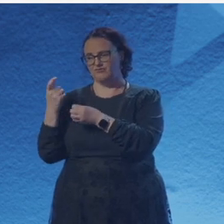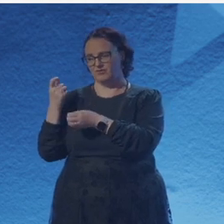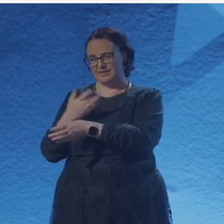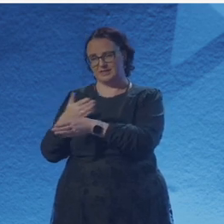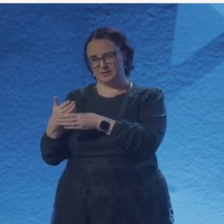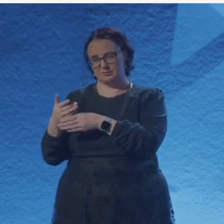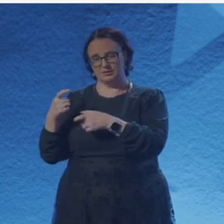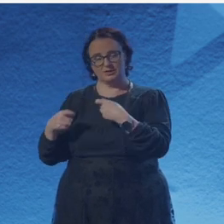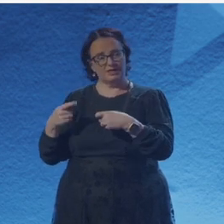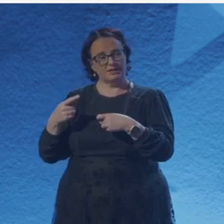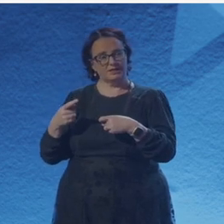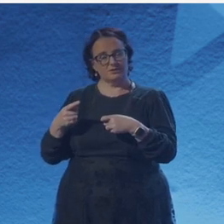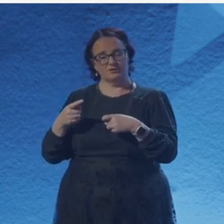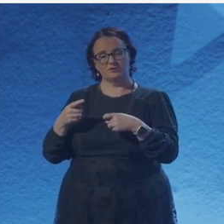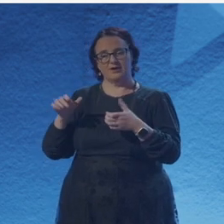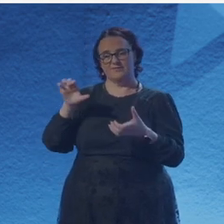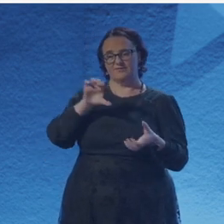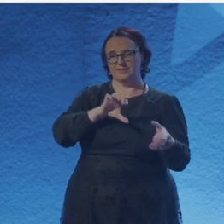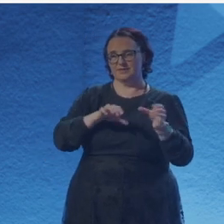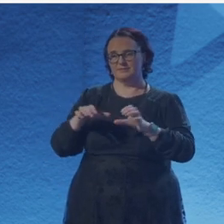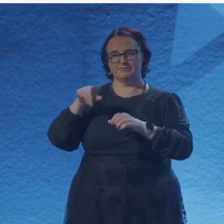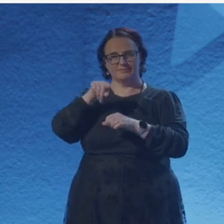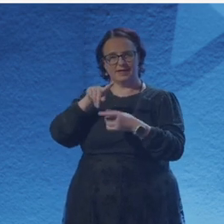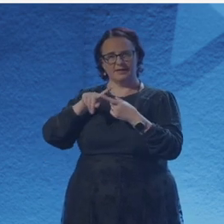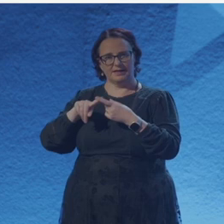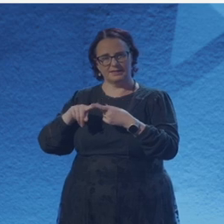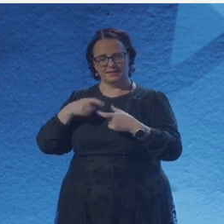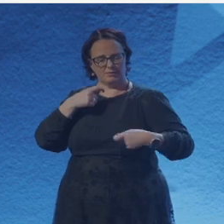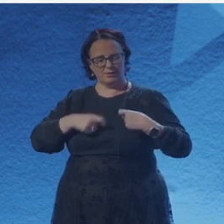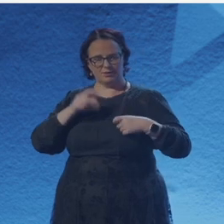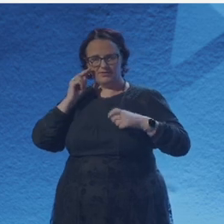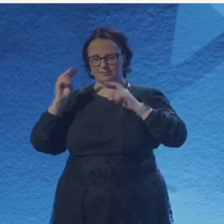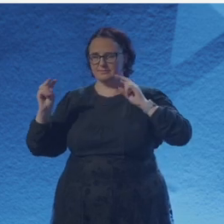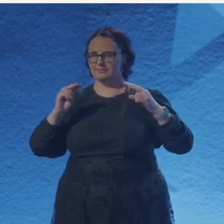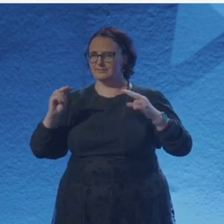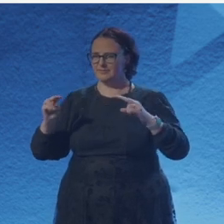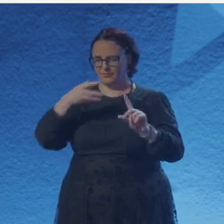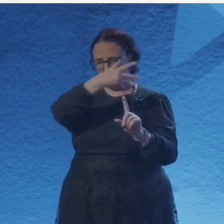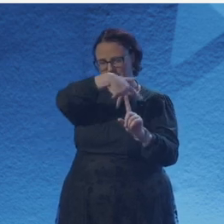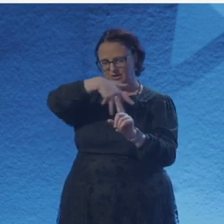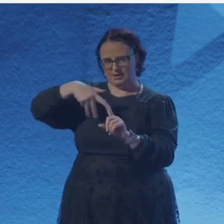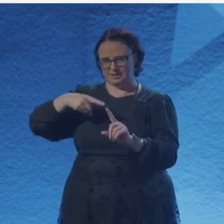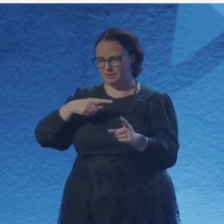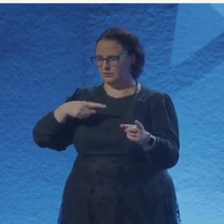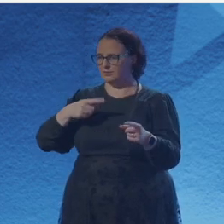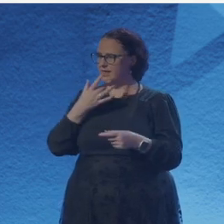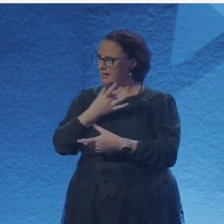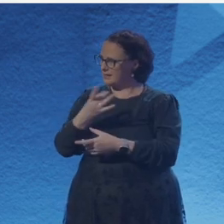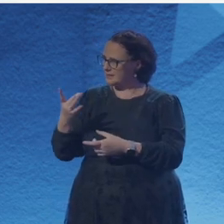And we have Iggy, who's taught so many physicists in Dublin. But has been writing collections about physics and poetry and his poetry for a while.